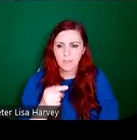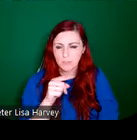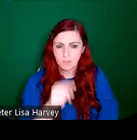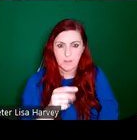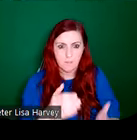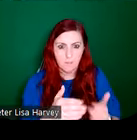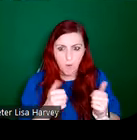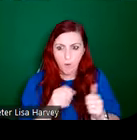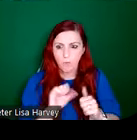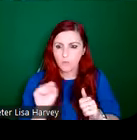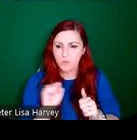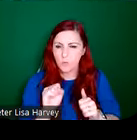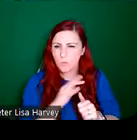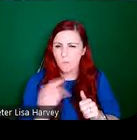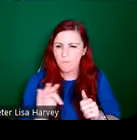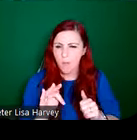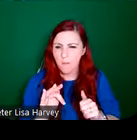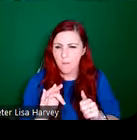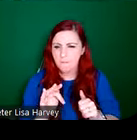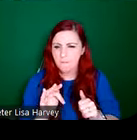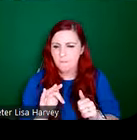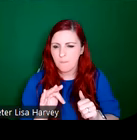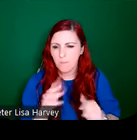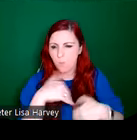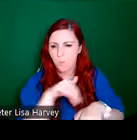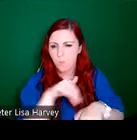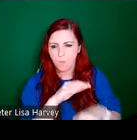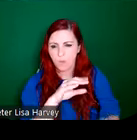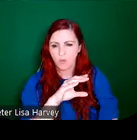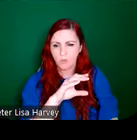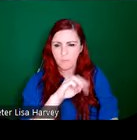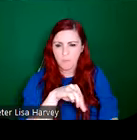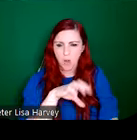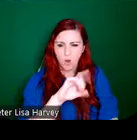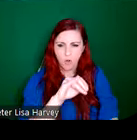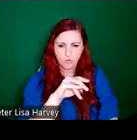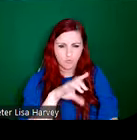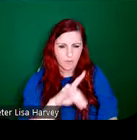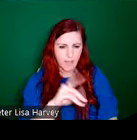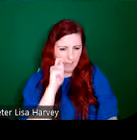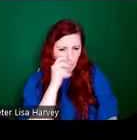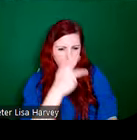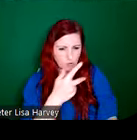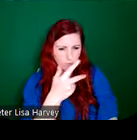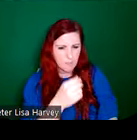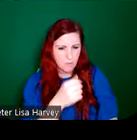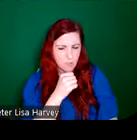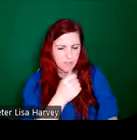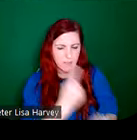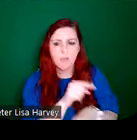from their main artists Evie Hone, Hubert McGoldrick, and, I think it was just the three of them that were left at that stage. So she bought out the studio and